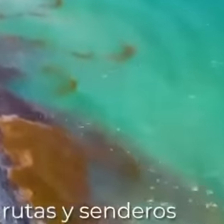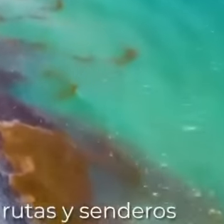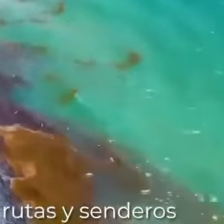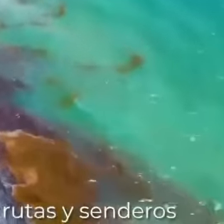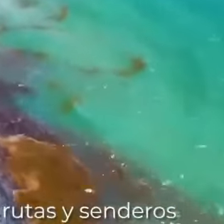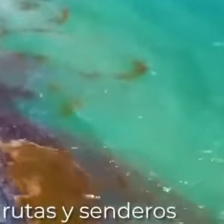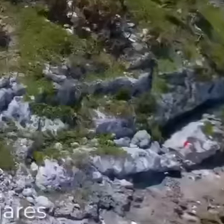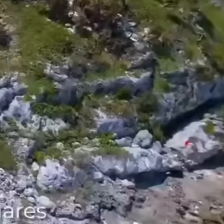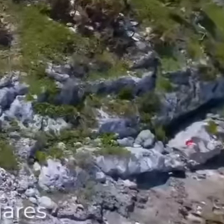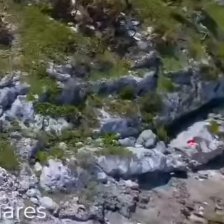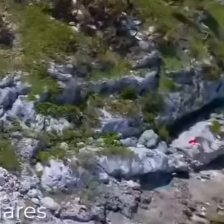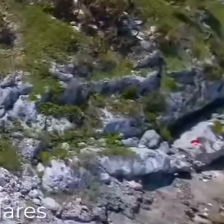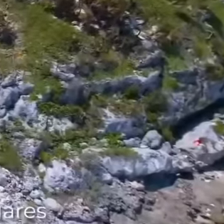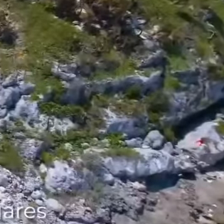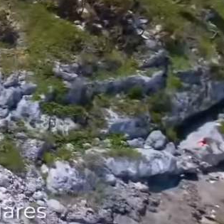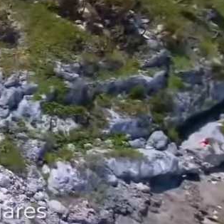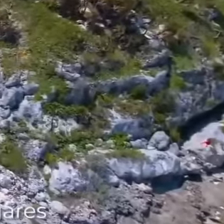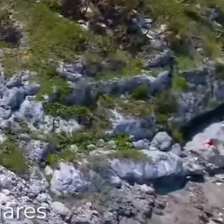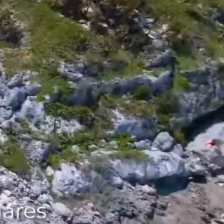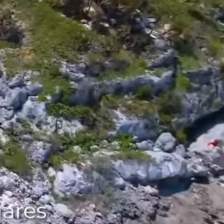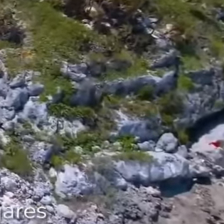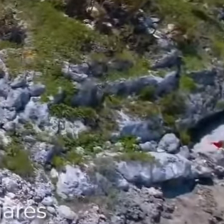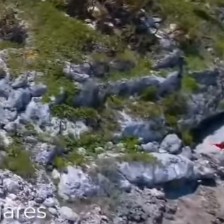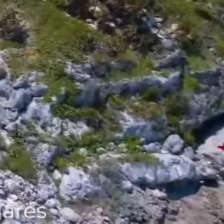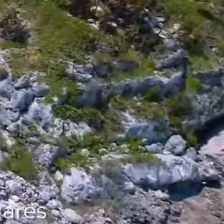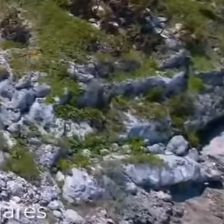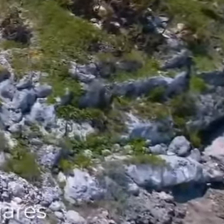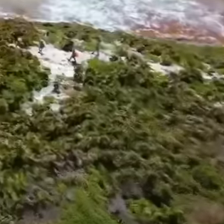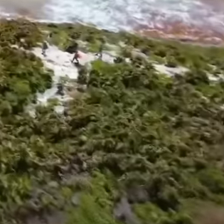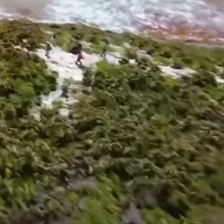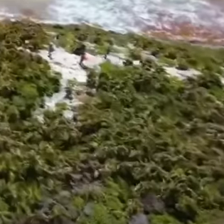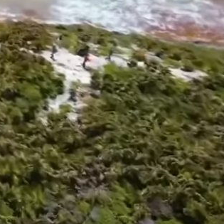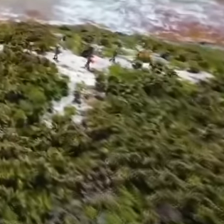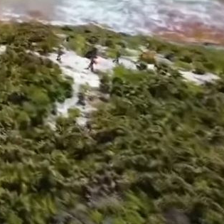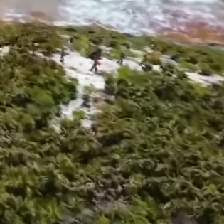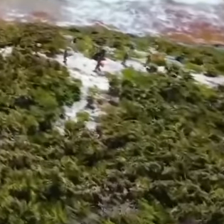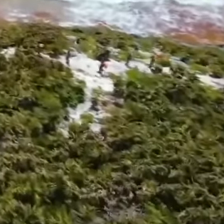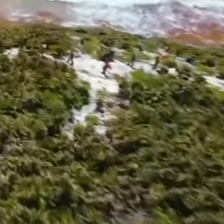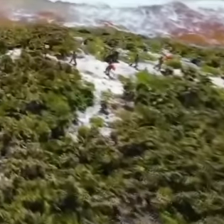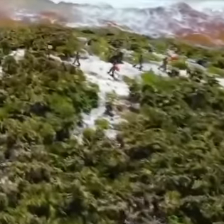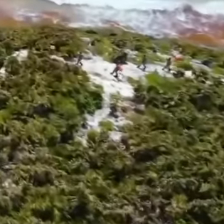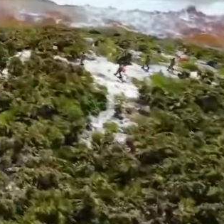along the seashore that allow you to visit places that could not be visited before.